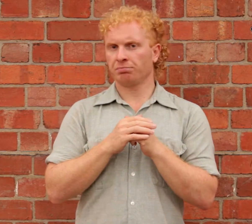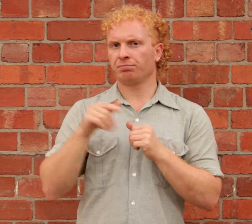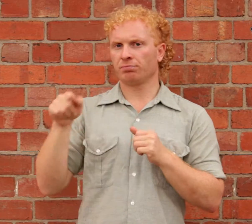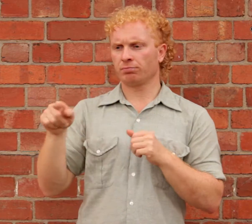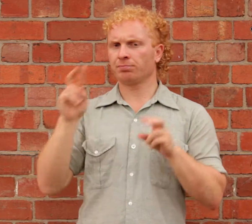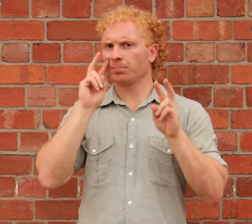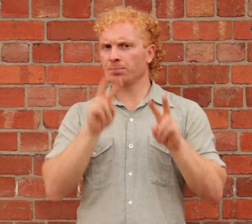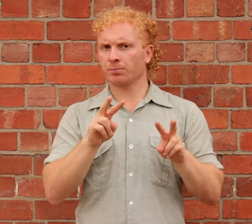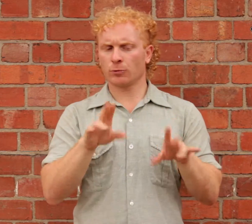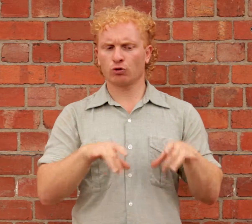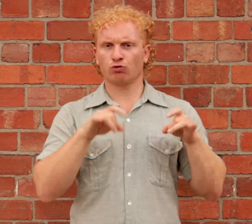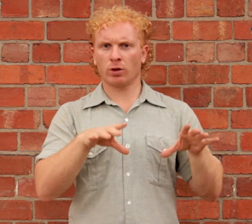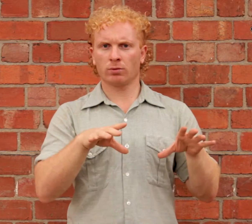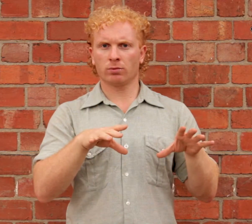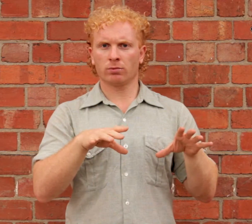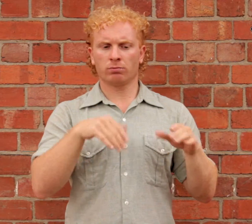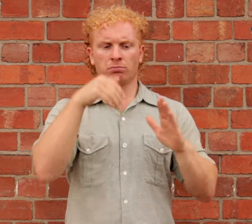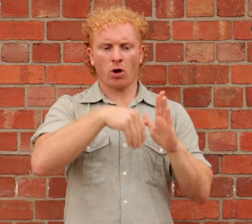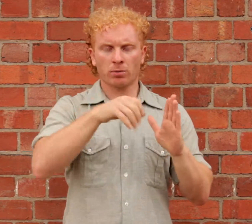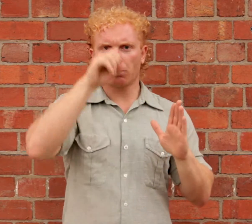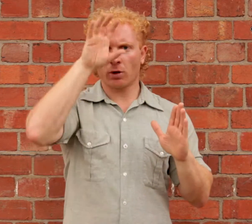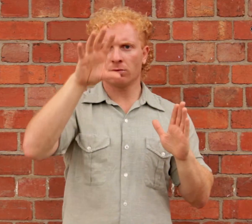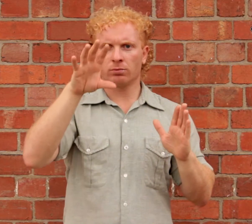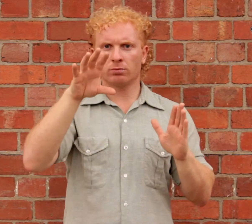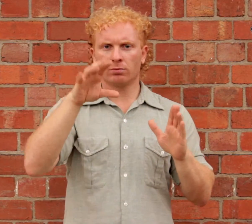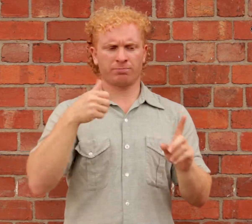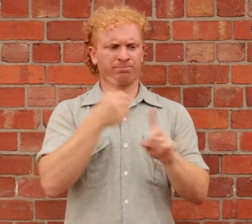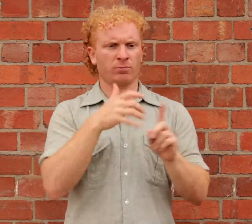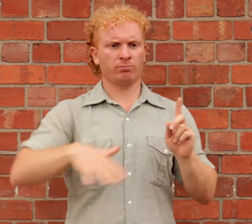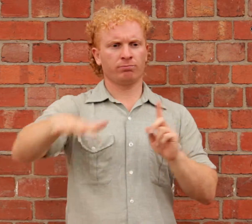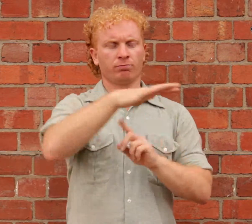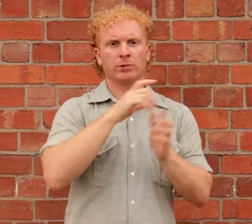explores the impact of mining on the